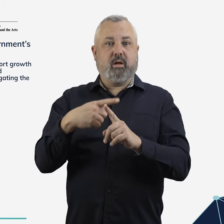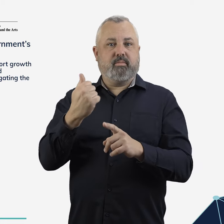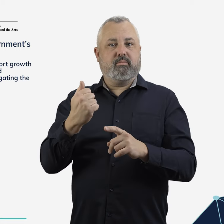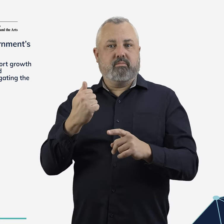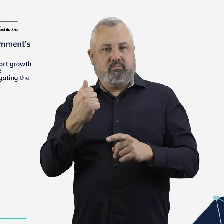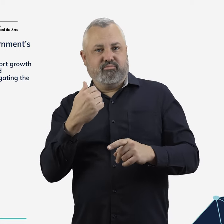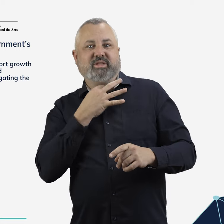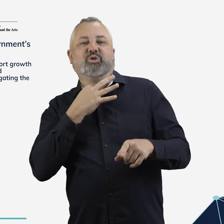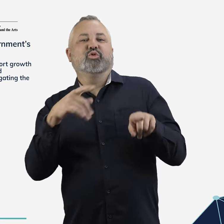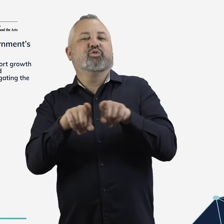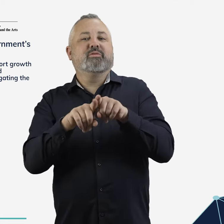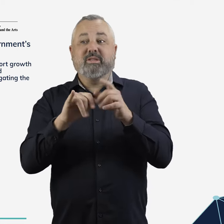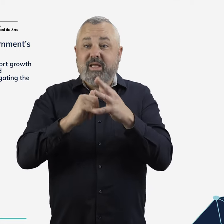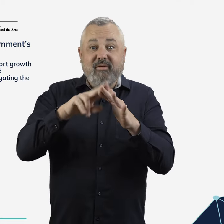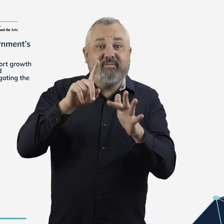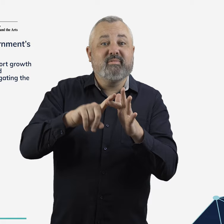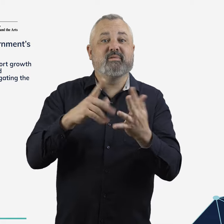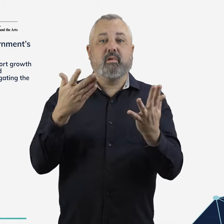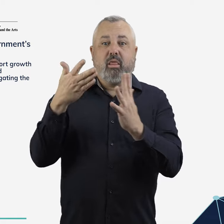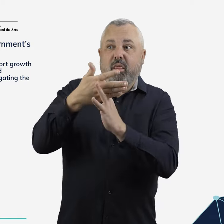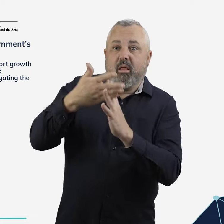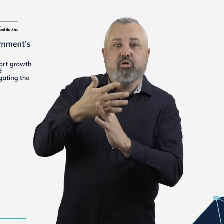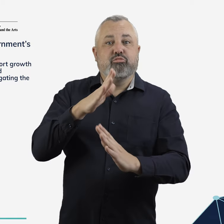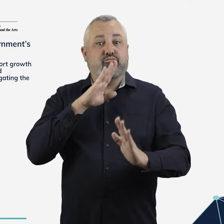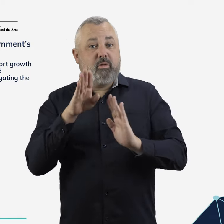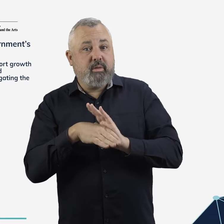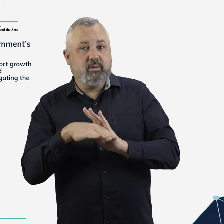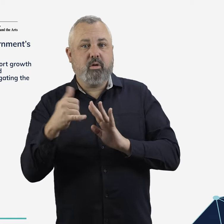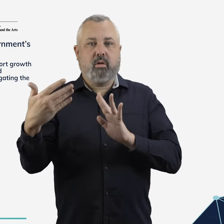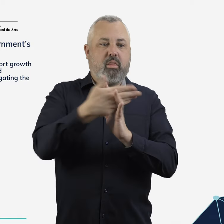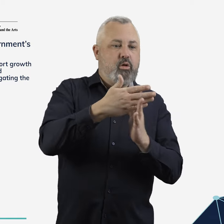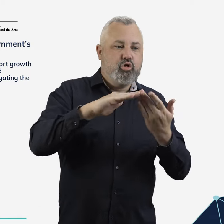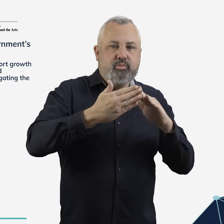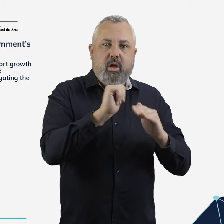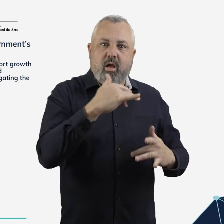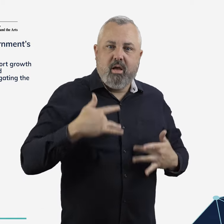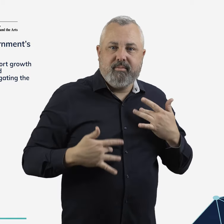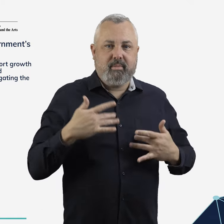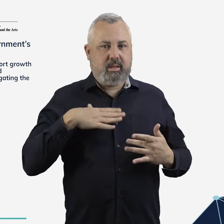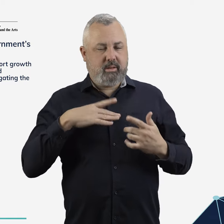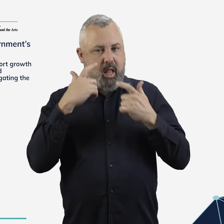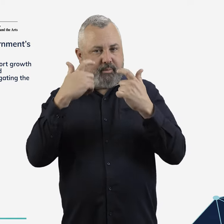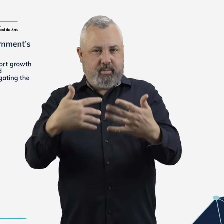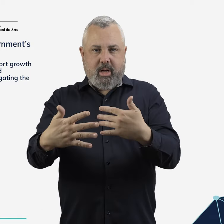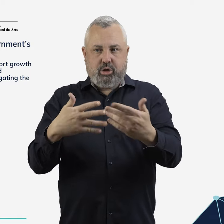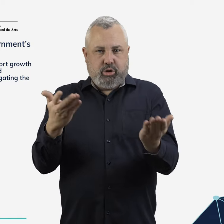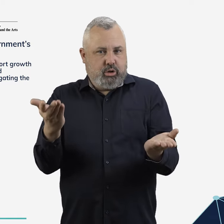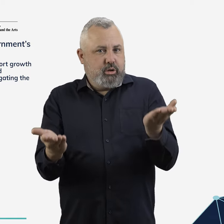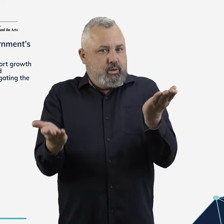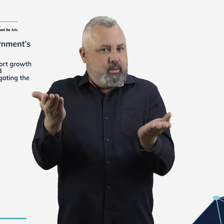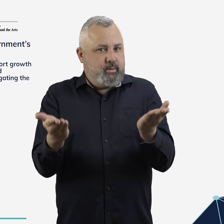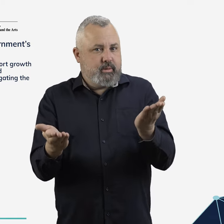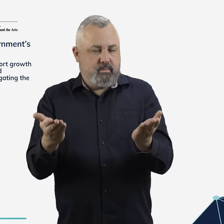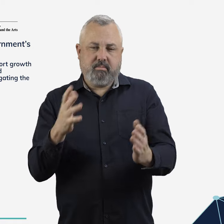they can raise new risks to safety, security, privacy and public amenity that must be carefully managed.